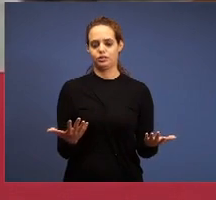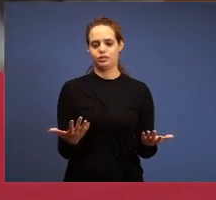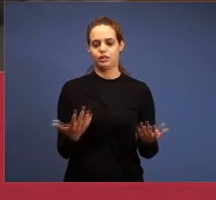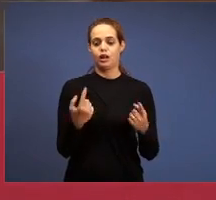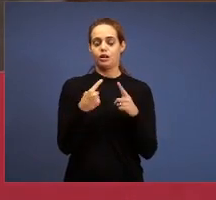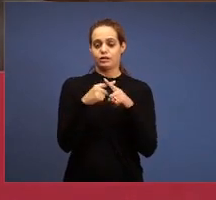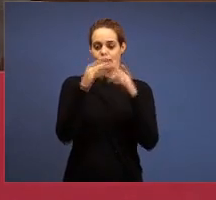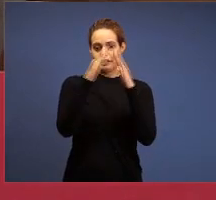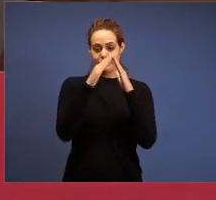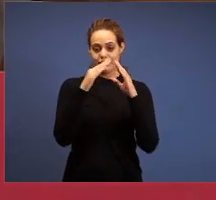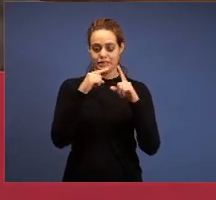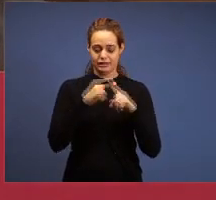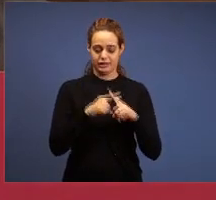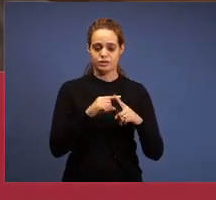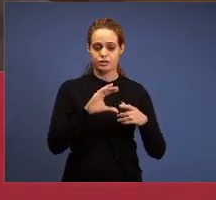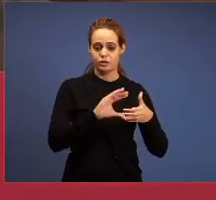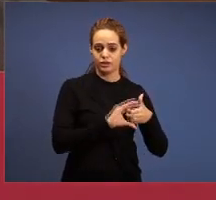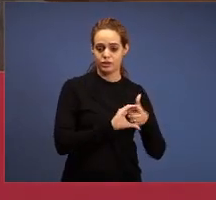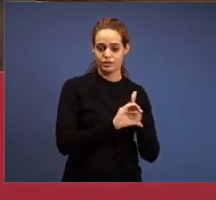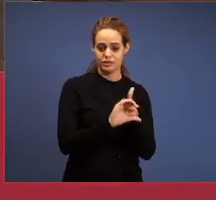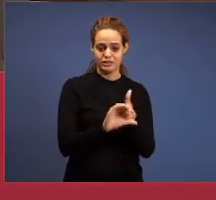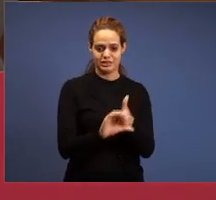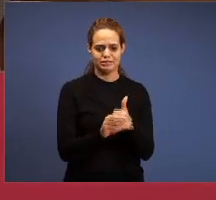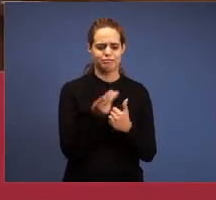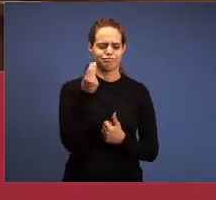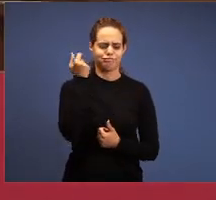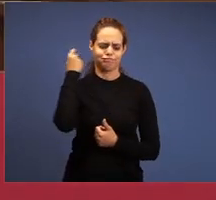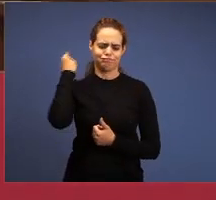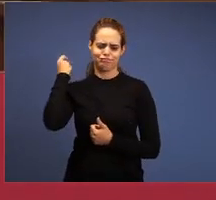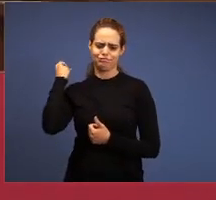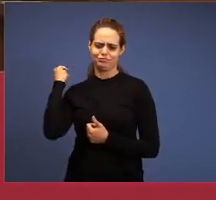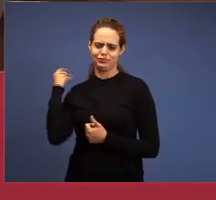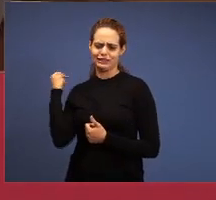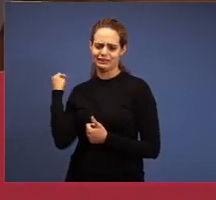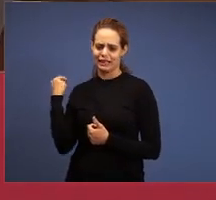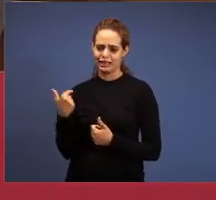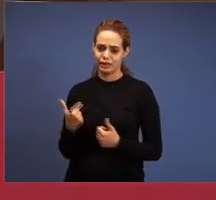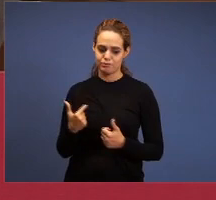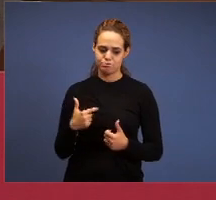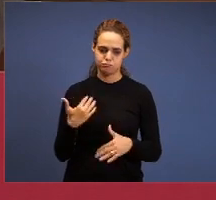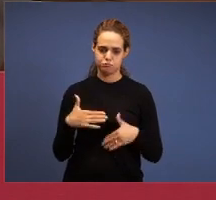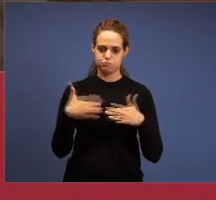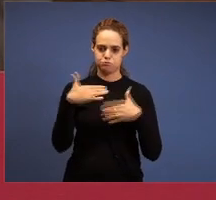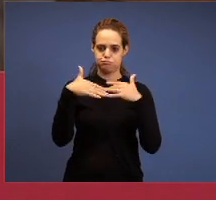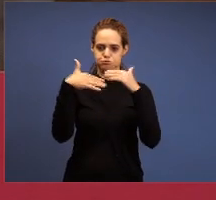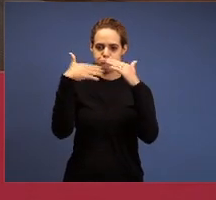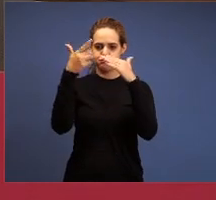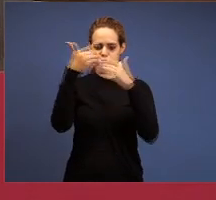Christianity at that time did this, otherwise didn't sign up as a government and they were